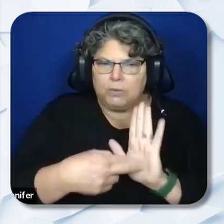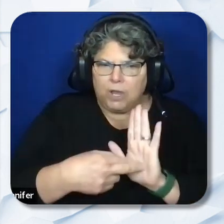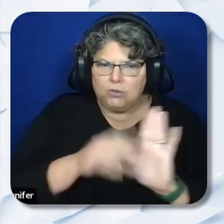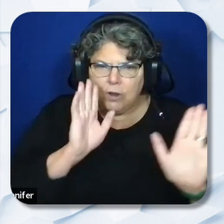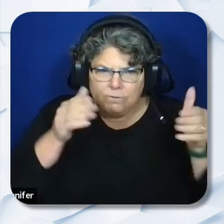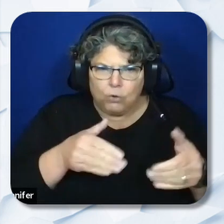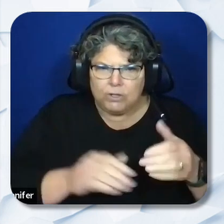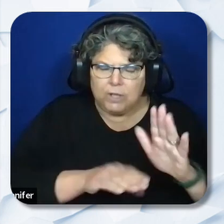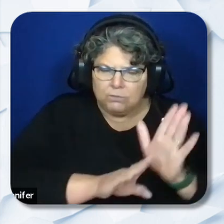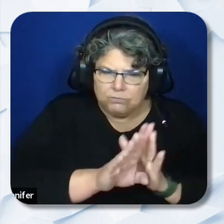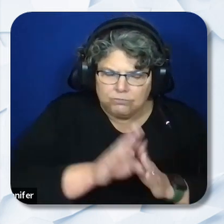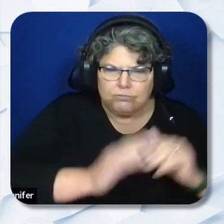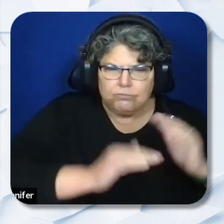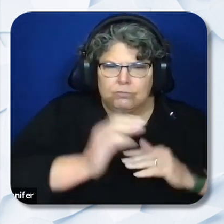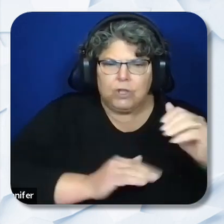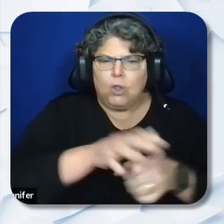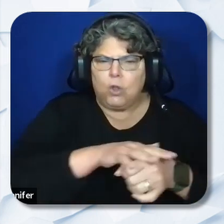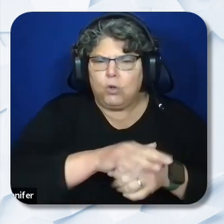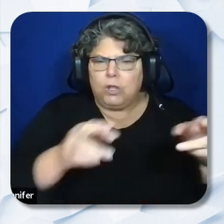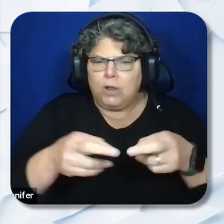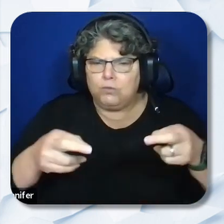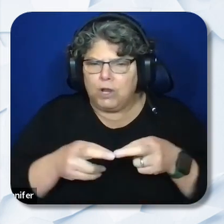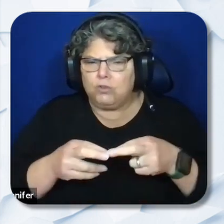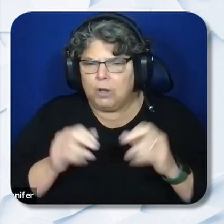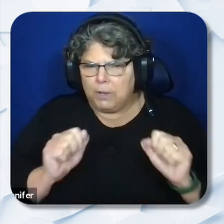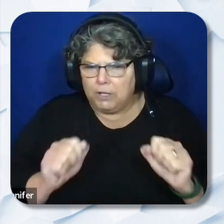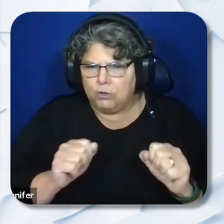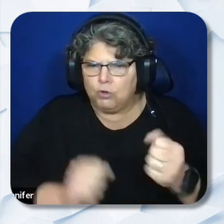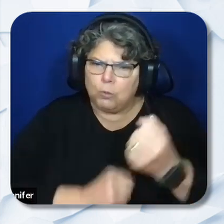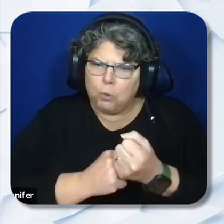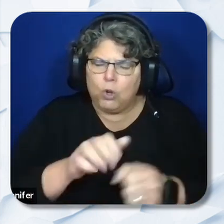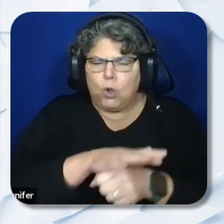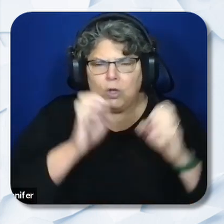local and regional capacity to support local educational agencies in achieving the goals,